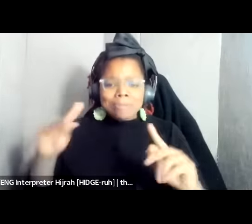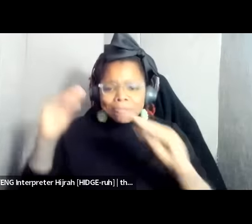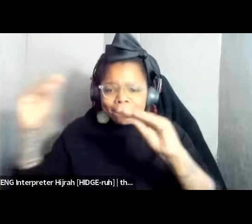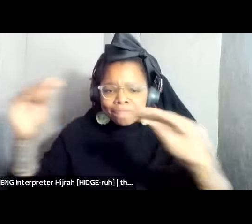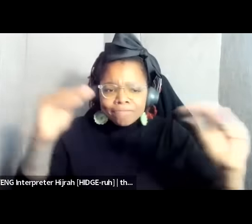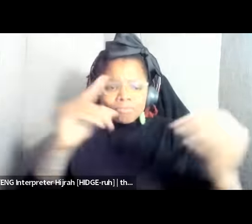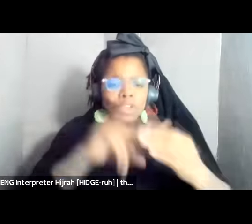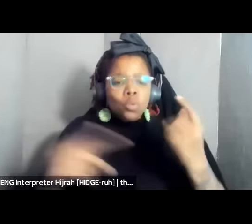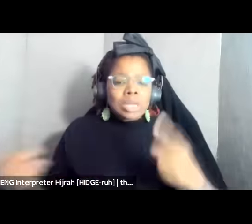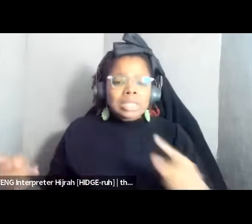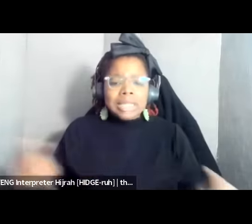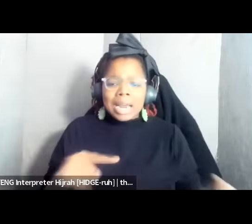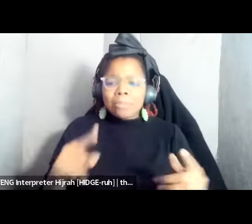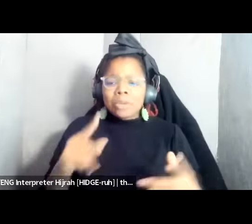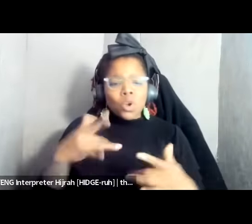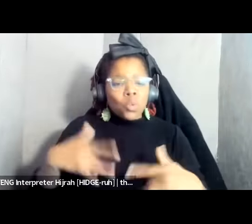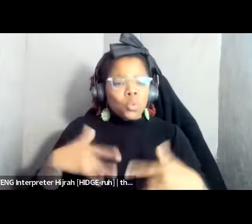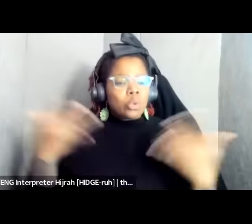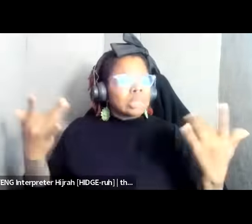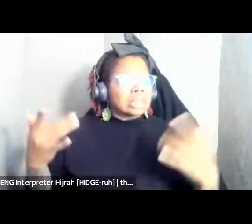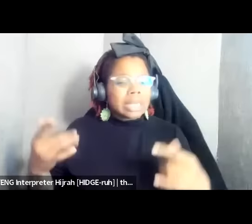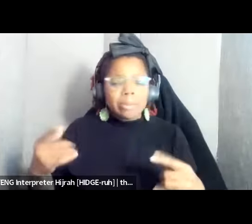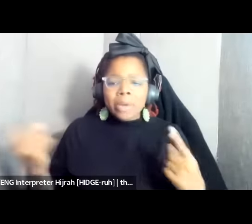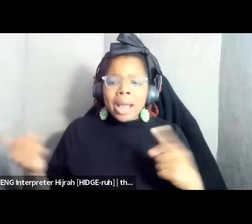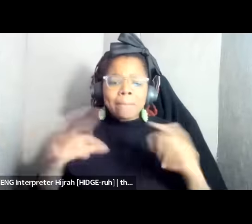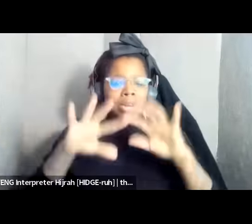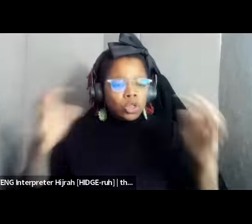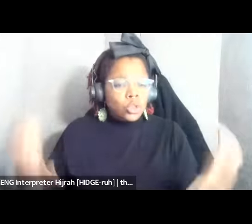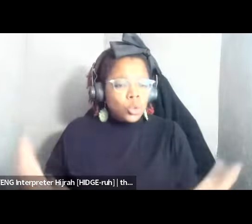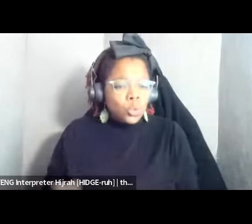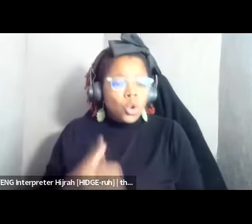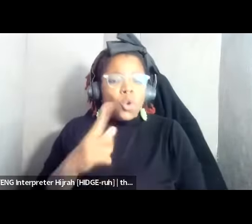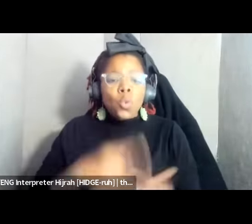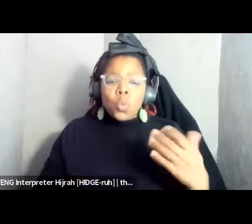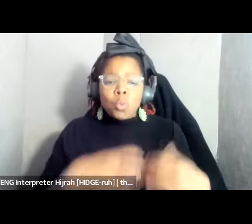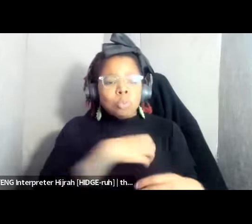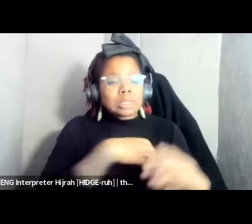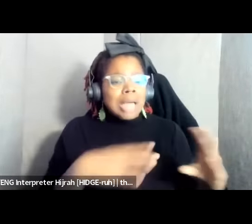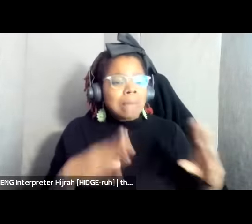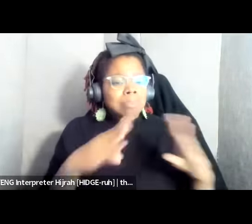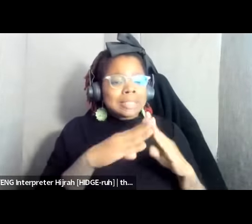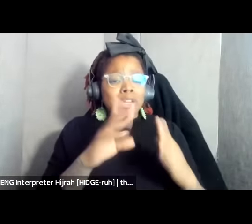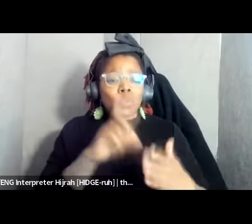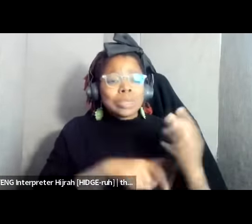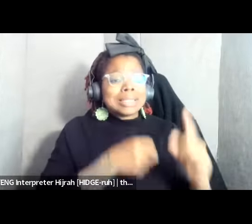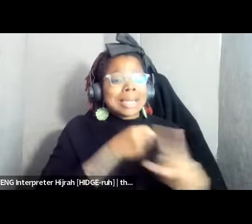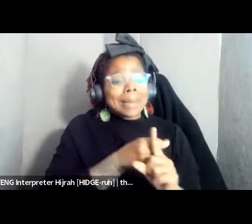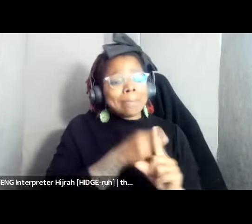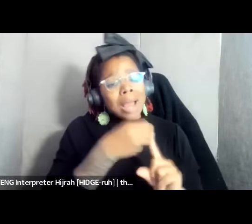time it is on the world's clock what what is cop City what is its impact as relates to um